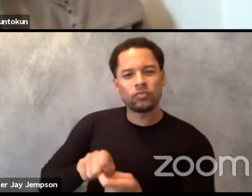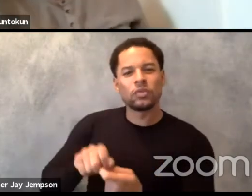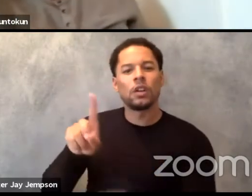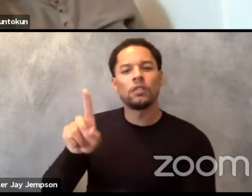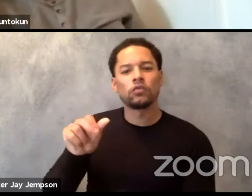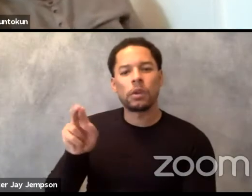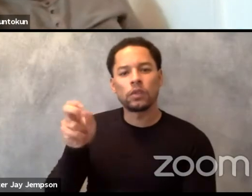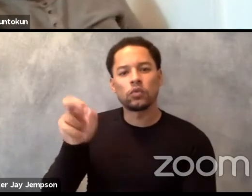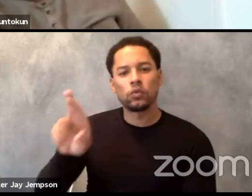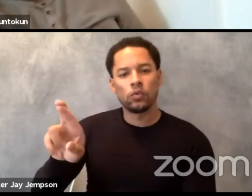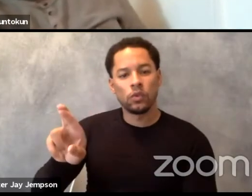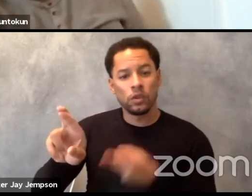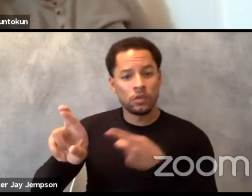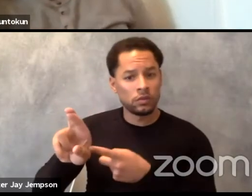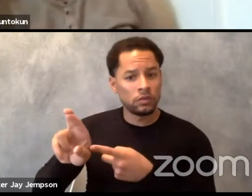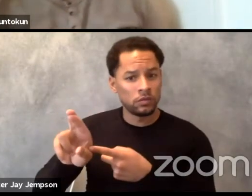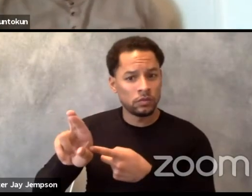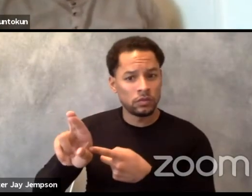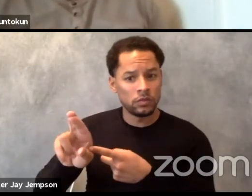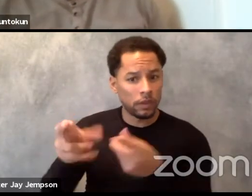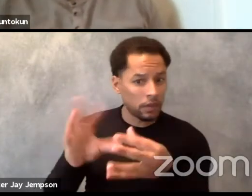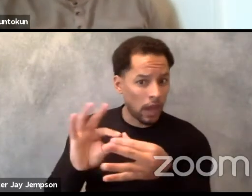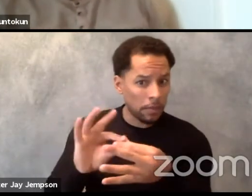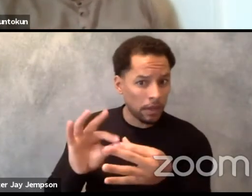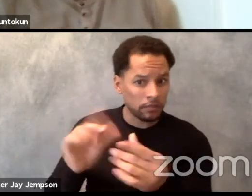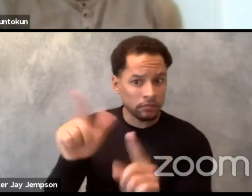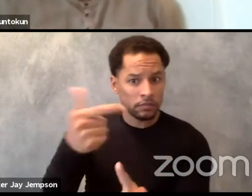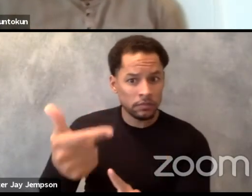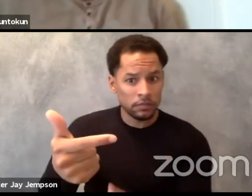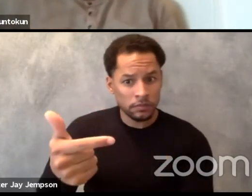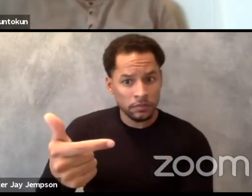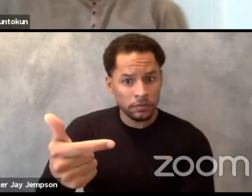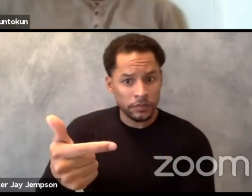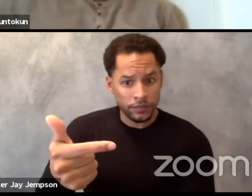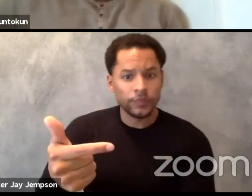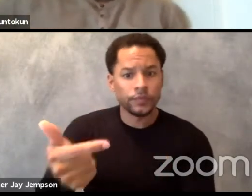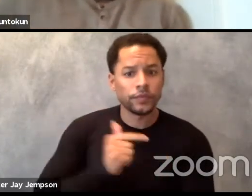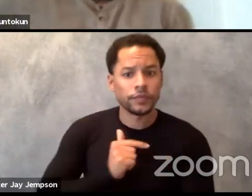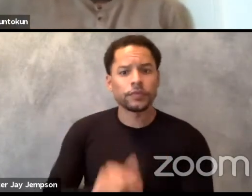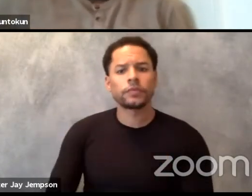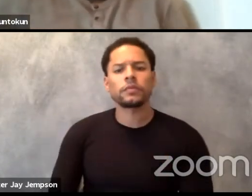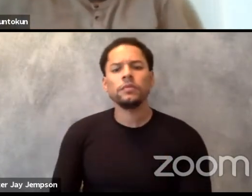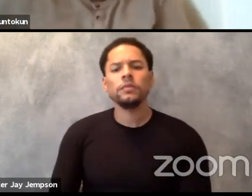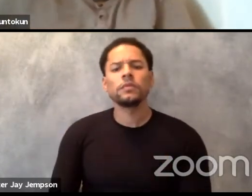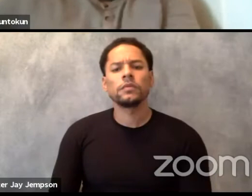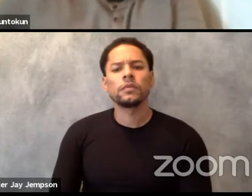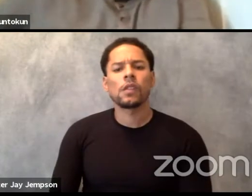and of course we'll come to Lloyd. Over to you Adham. One of the comments was talking about colonization online